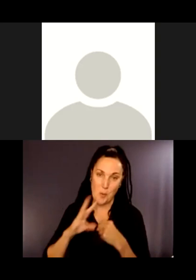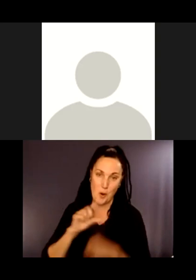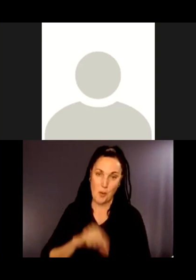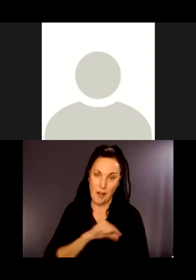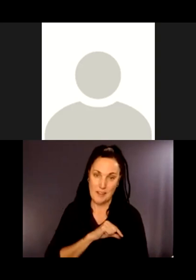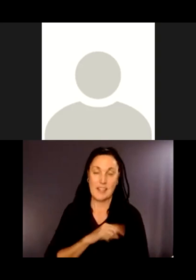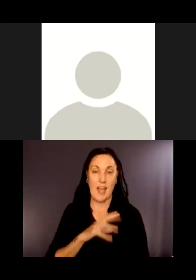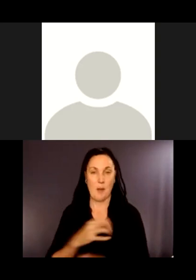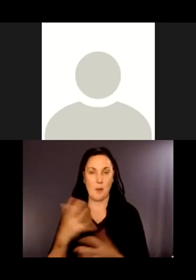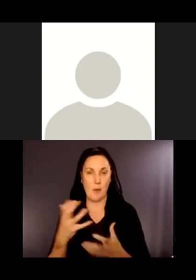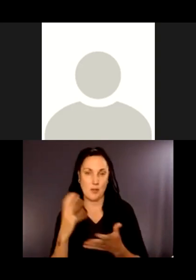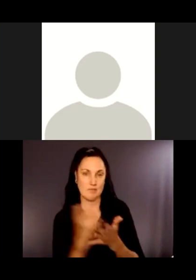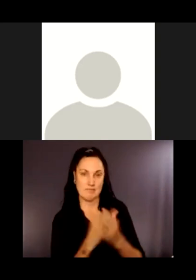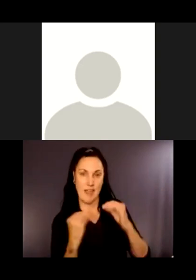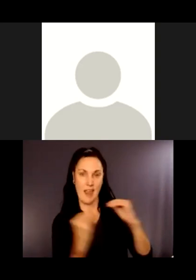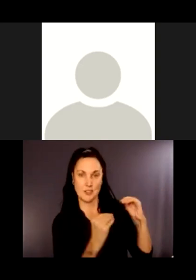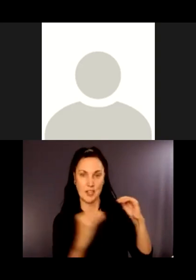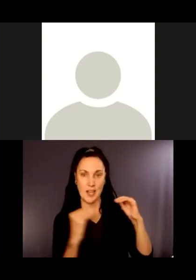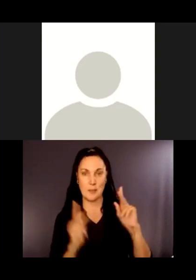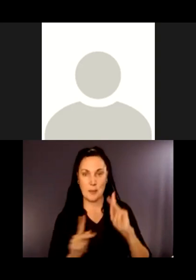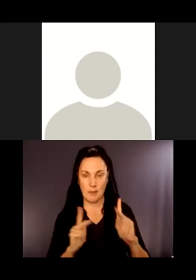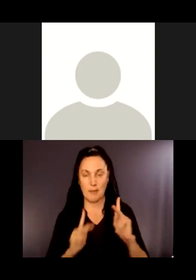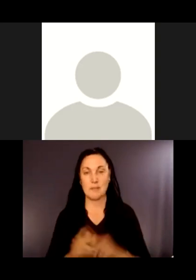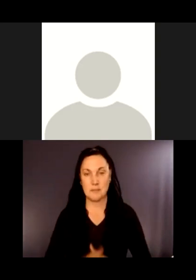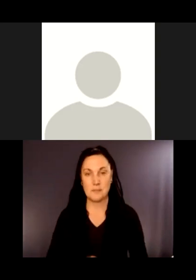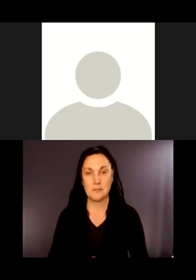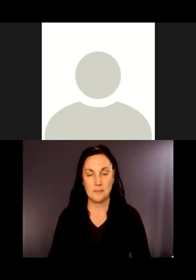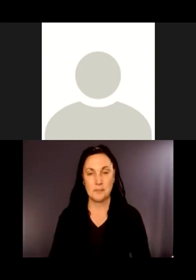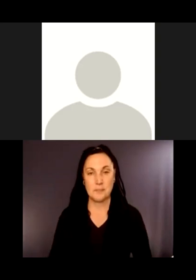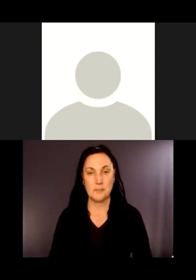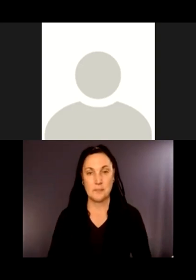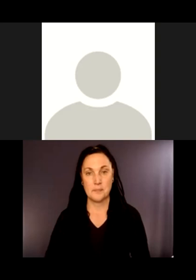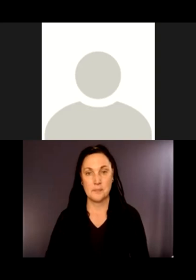well and create some content.